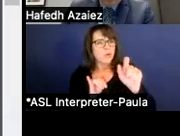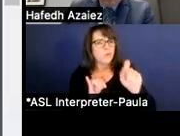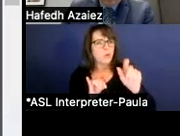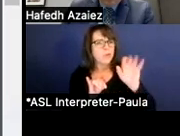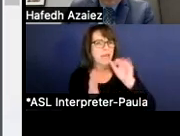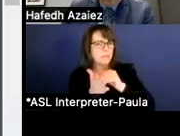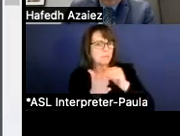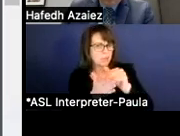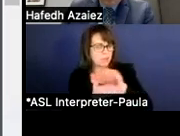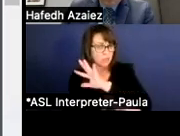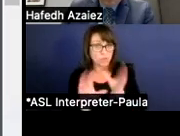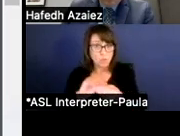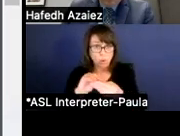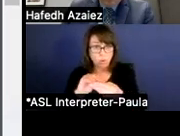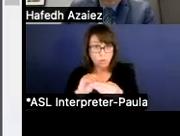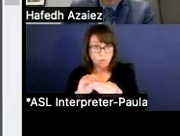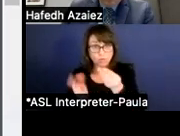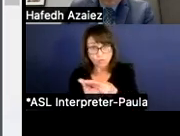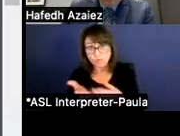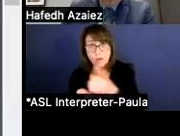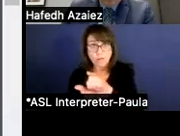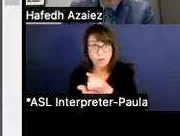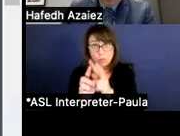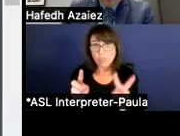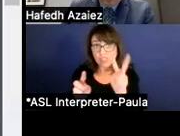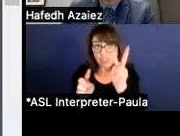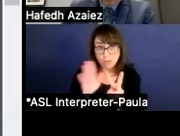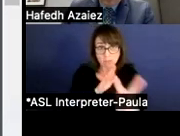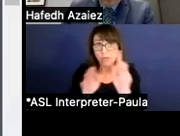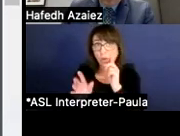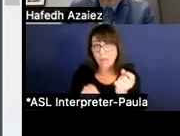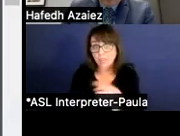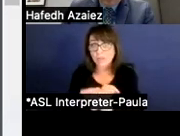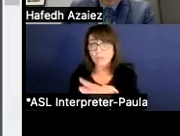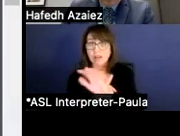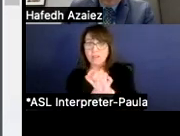And for our total revenues projected for next year is $543,337,000.